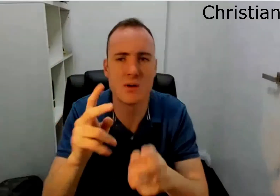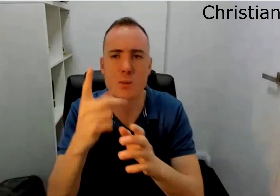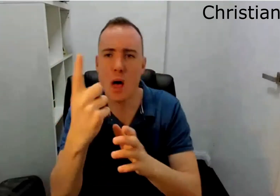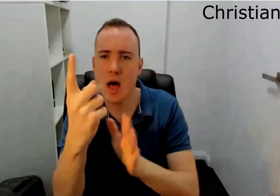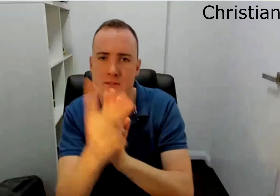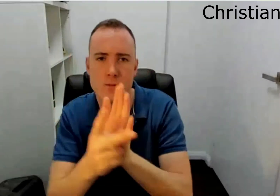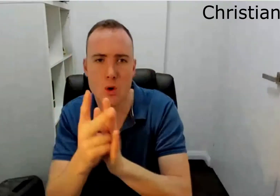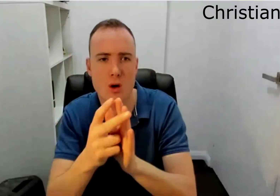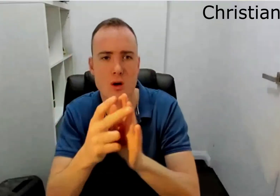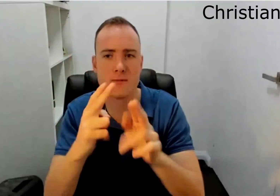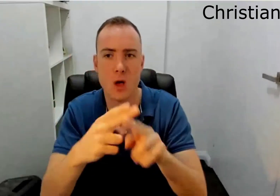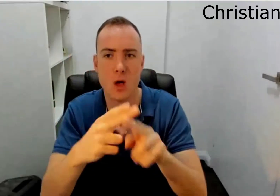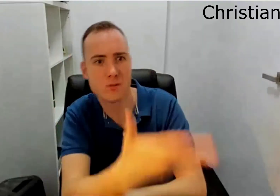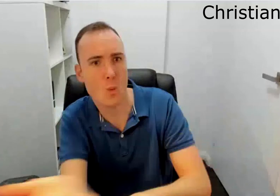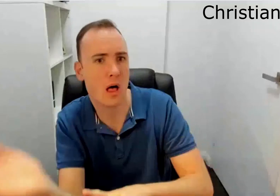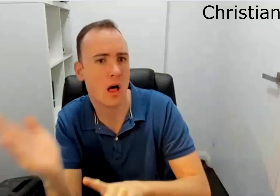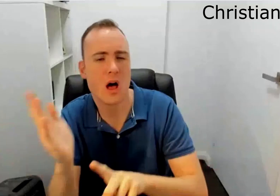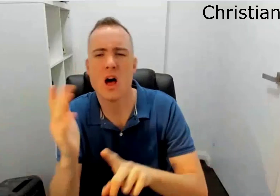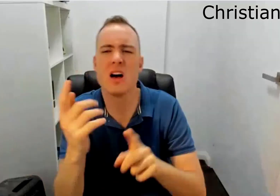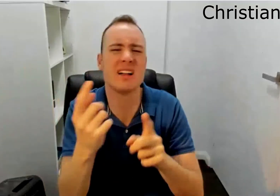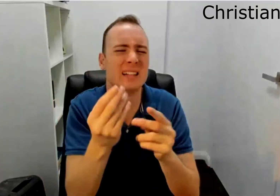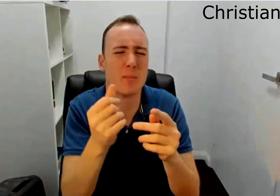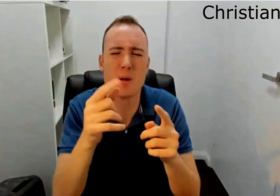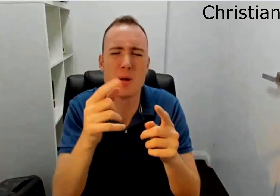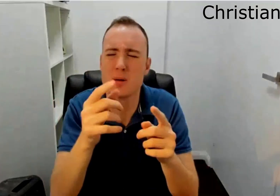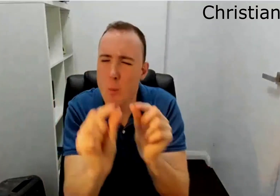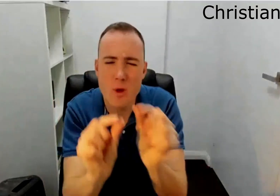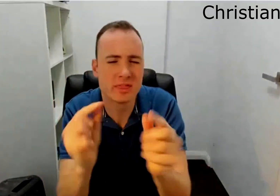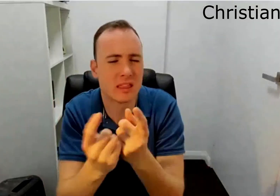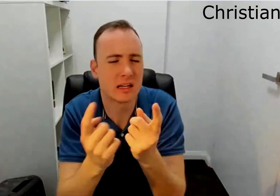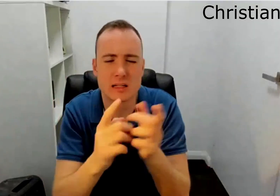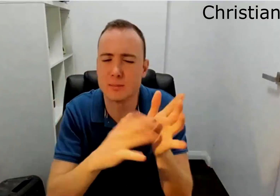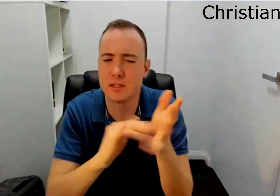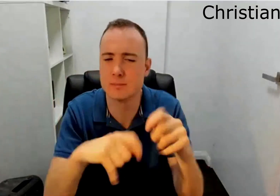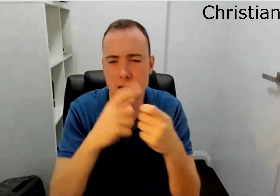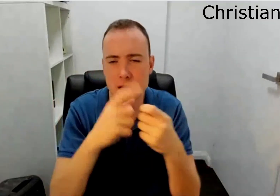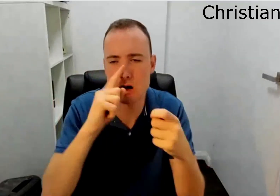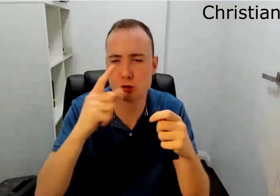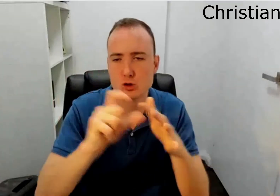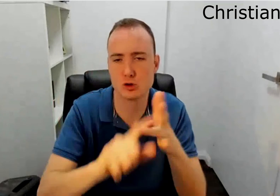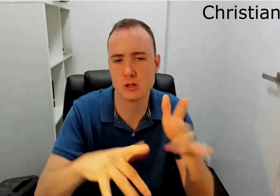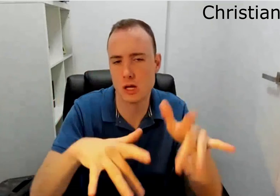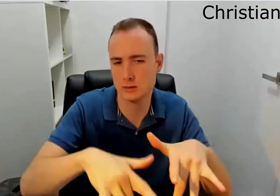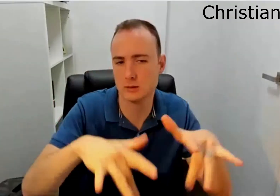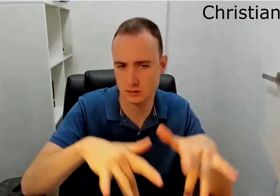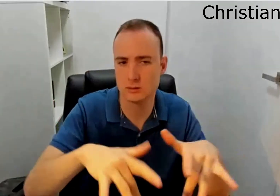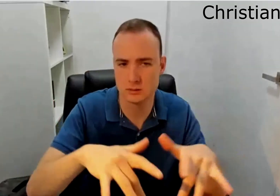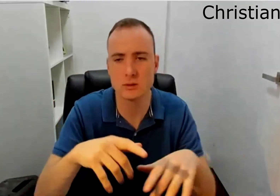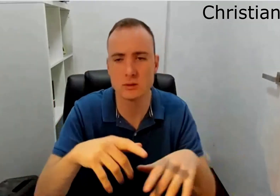You can't pin people, uh to one video, um or pin everybody so microsoft teams